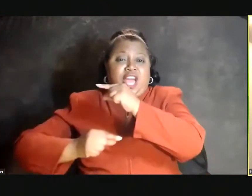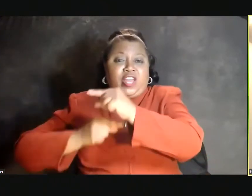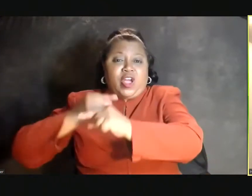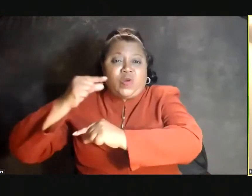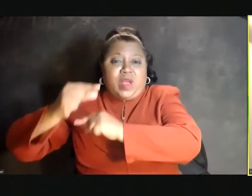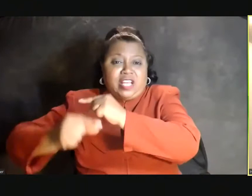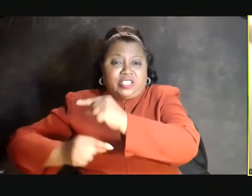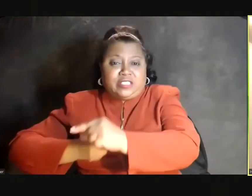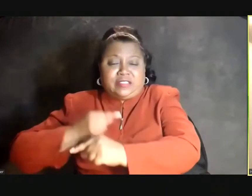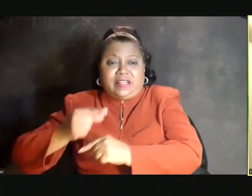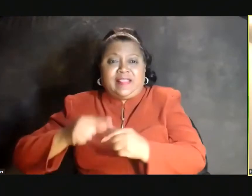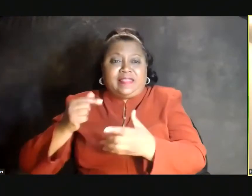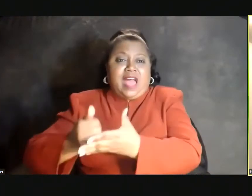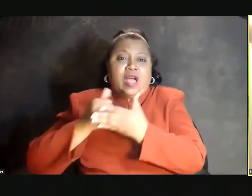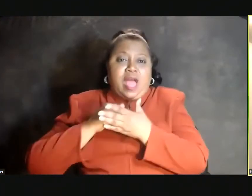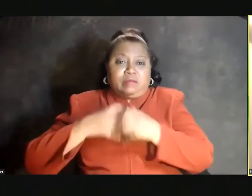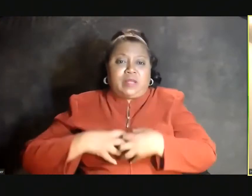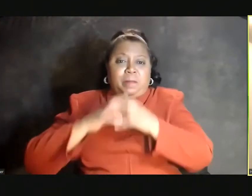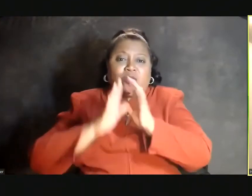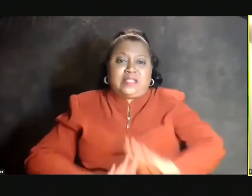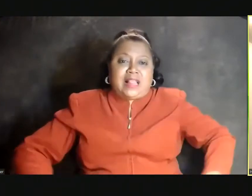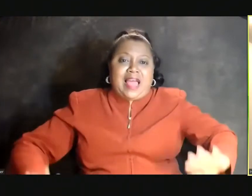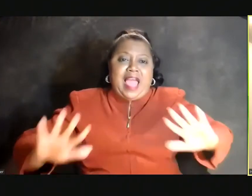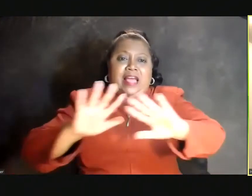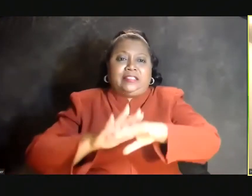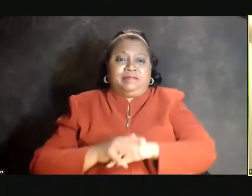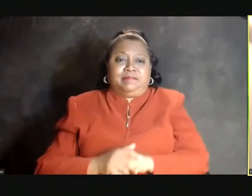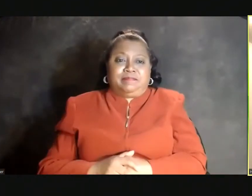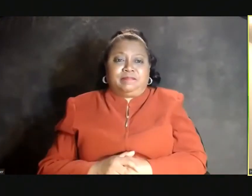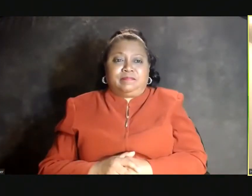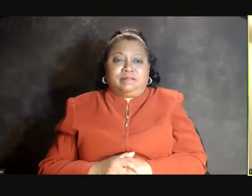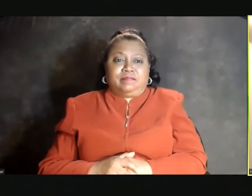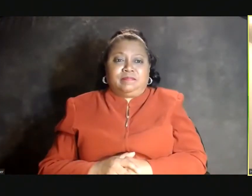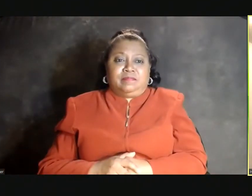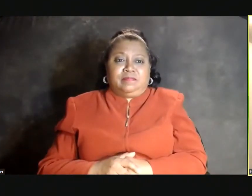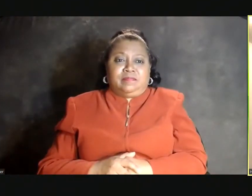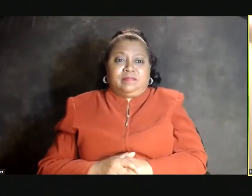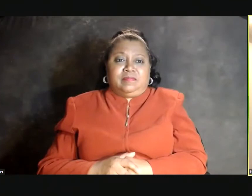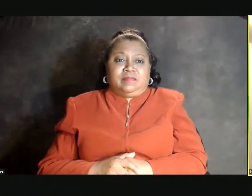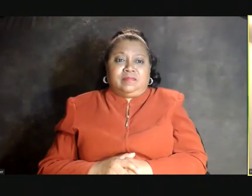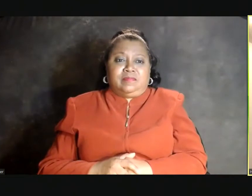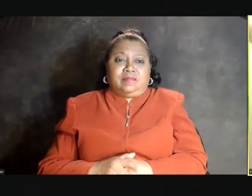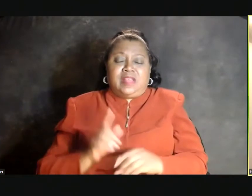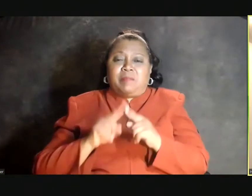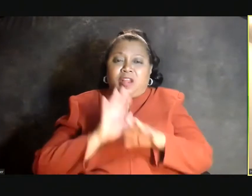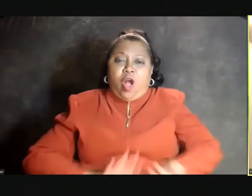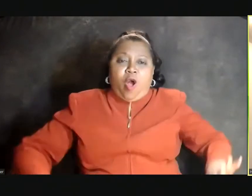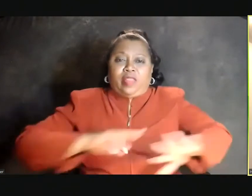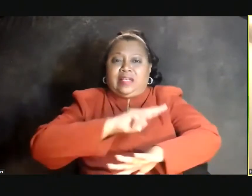(SINGING) I can't cry no more. (SINGING) --that helped to build this land. (SINGING) I can't cry no more. (SINGING) Bedrock of the nation-- (SINGING) I can't cry no more.